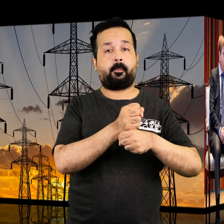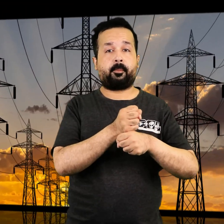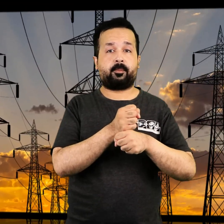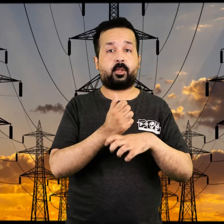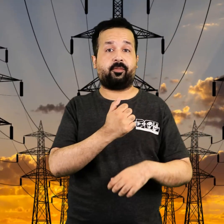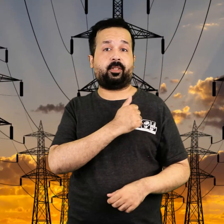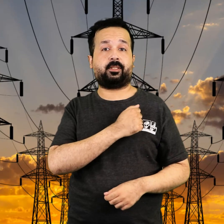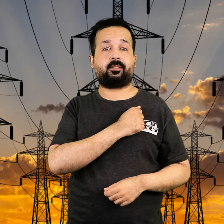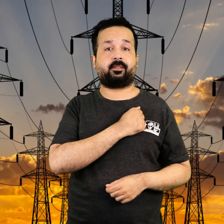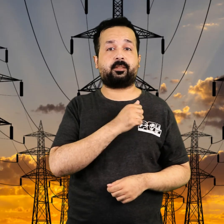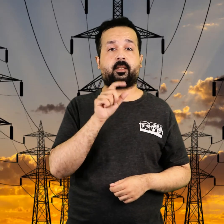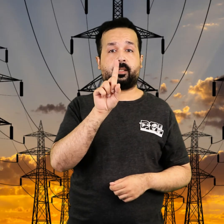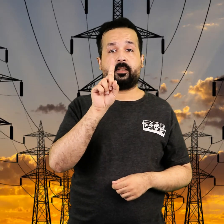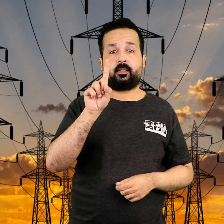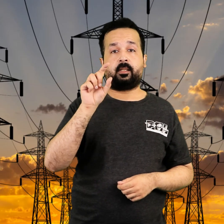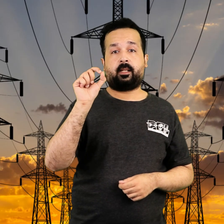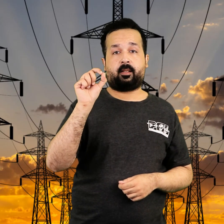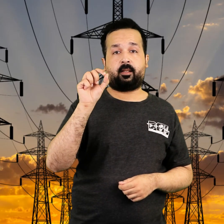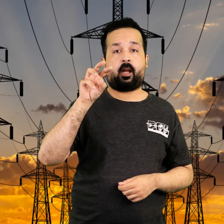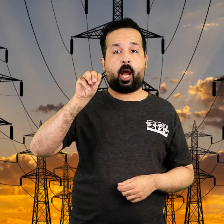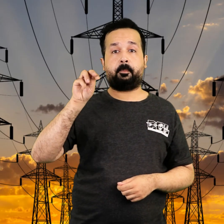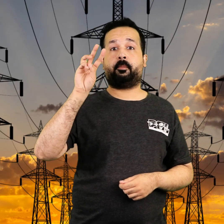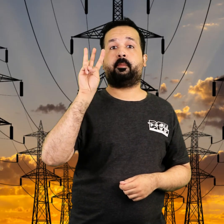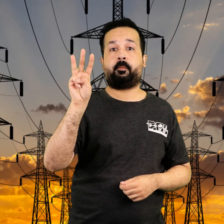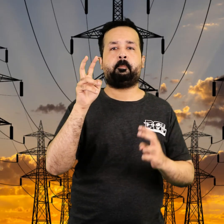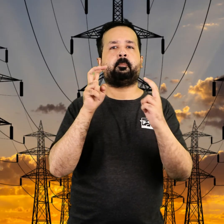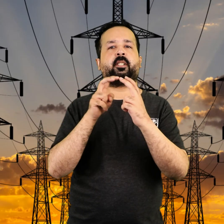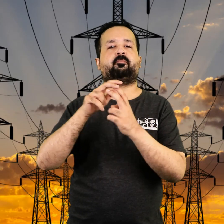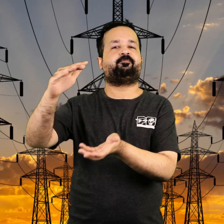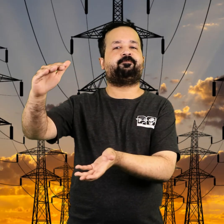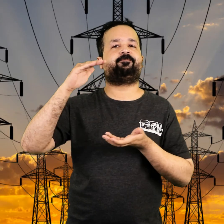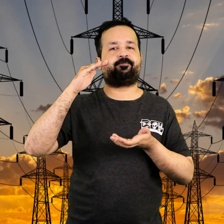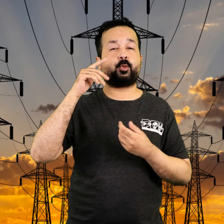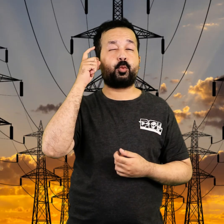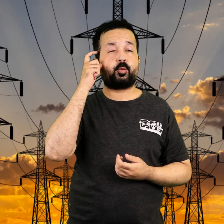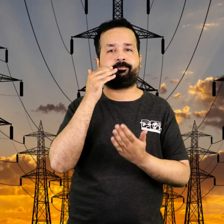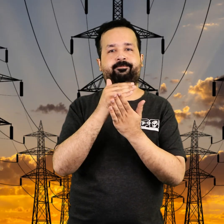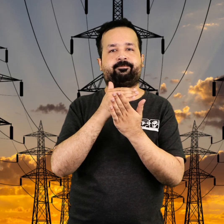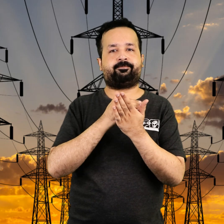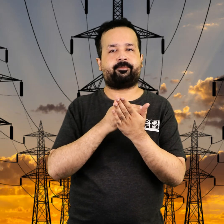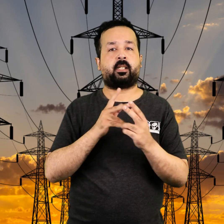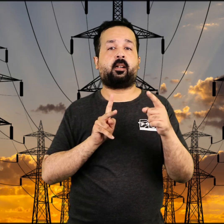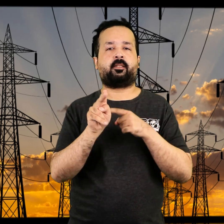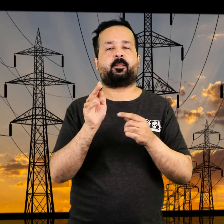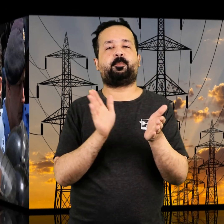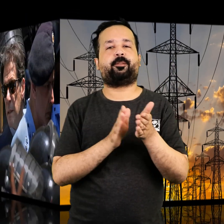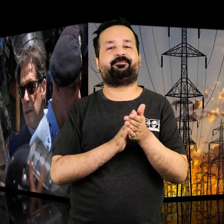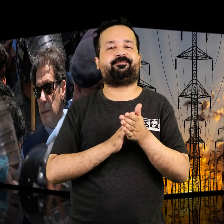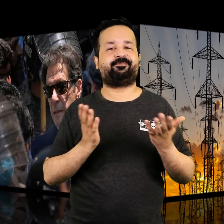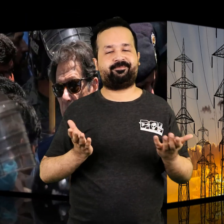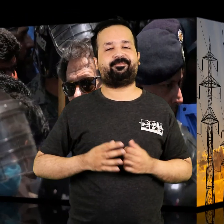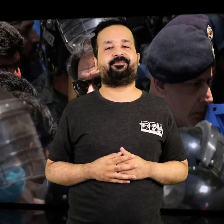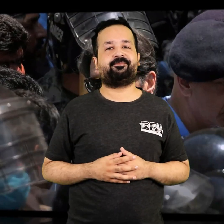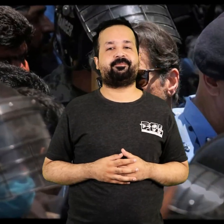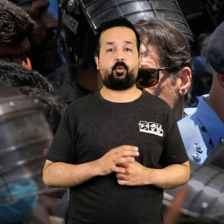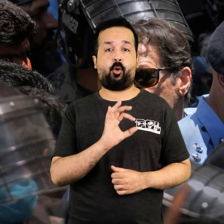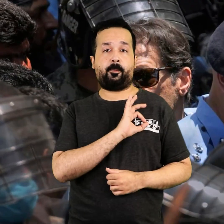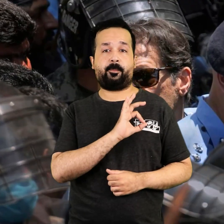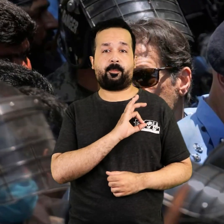Shahbaz Sharif will jointly inaugurate the project of importing 110 MW of electricity from Iran.